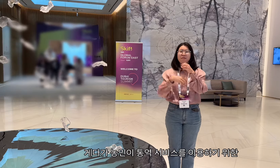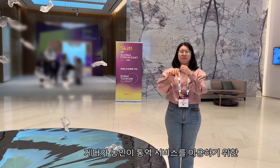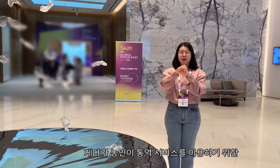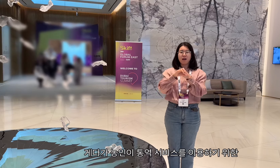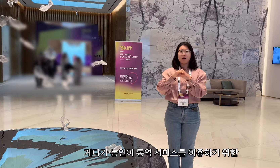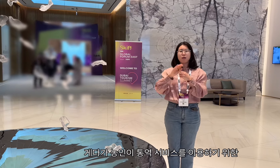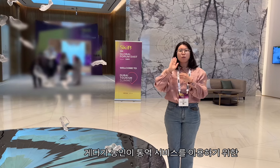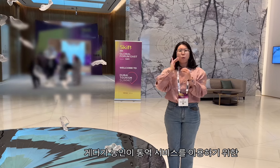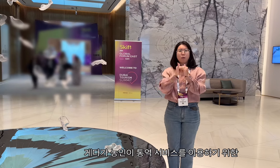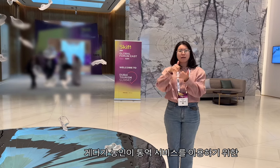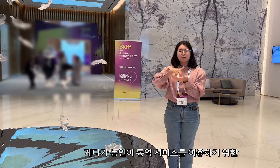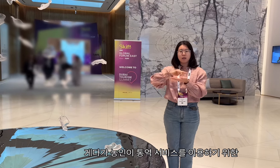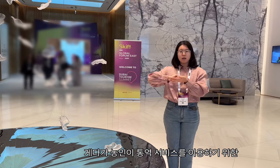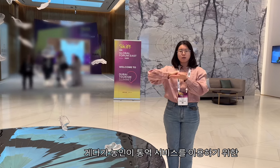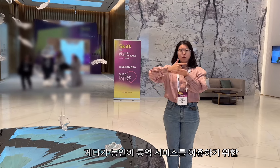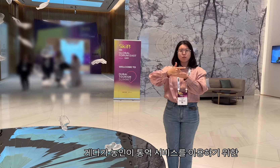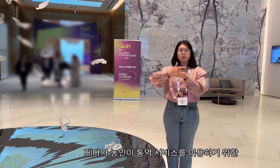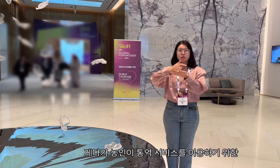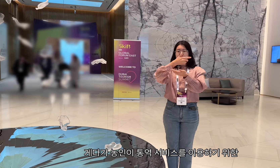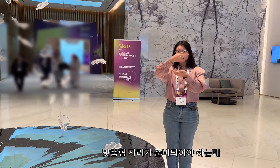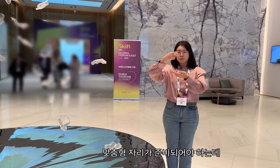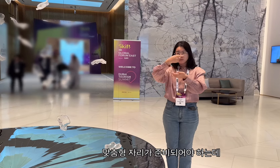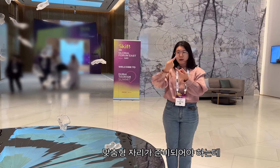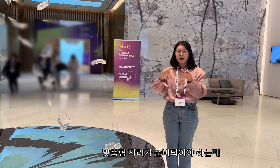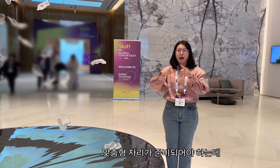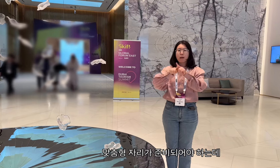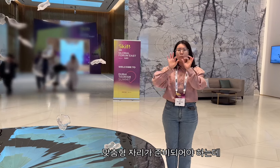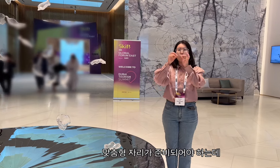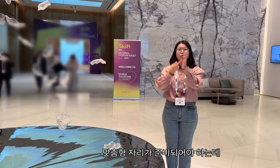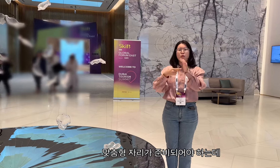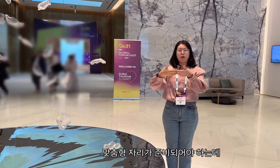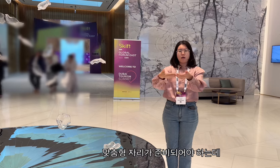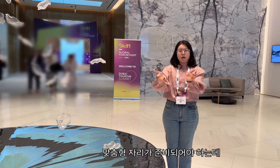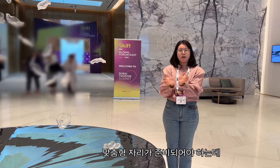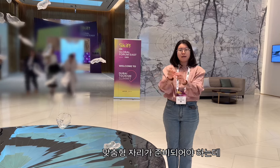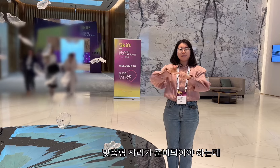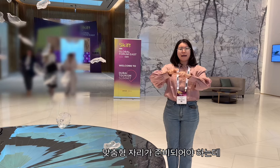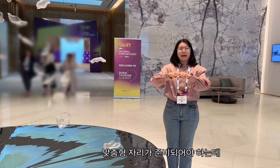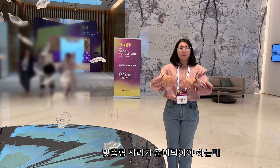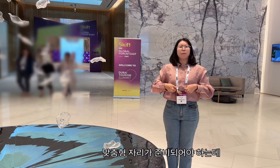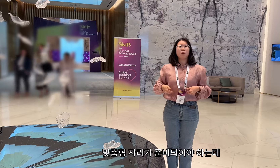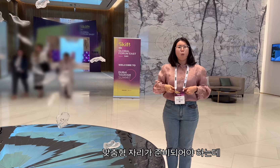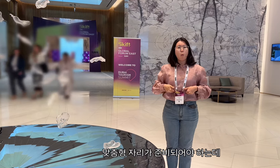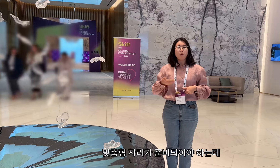Moreover, there should be a customized seat prepared for deaf people to use the interpretation service, but since there